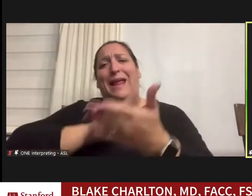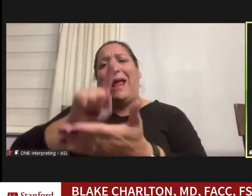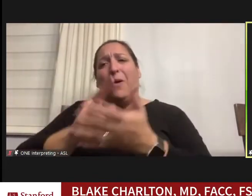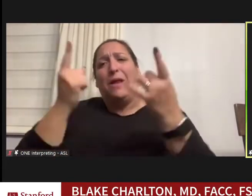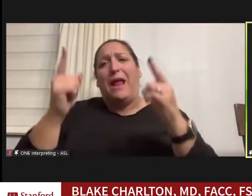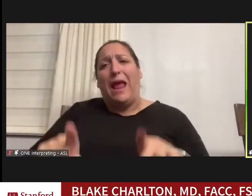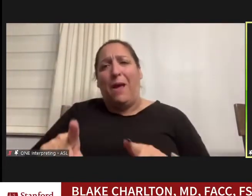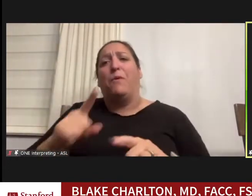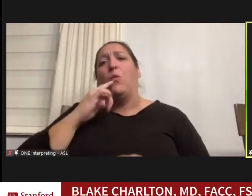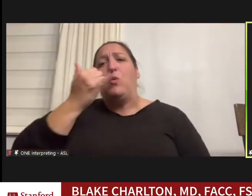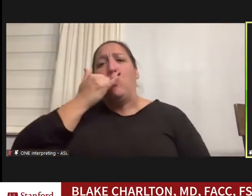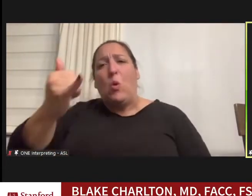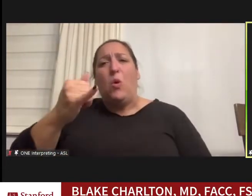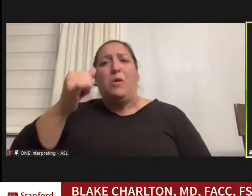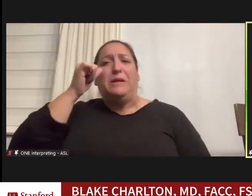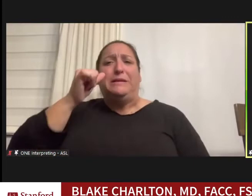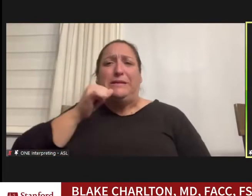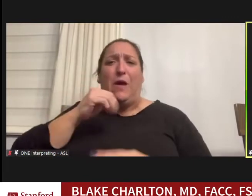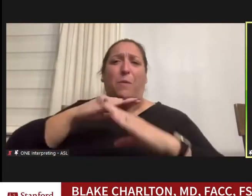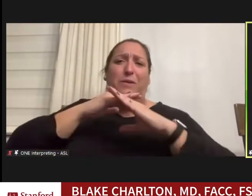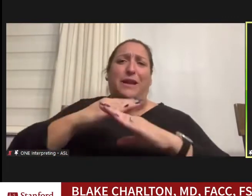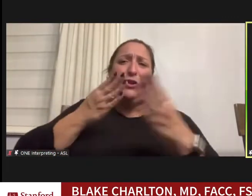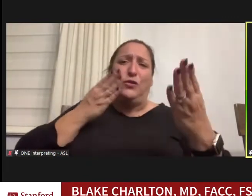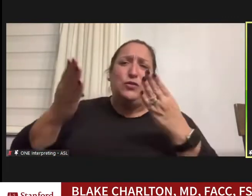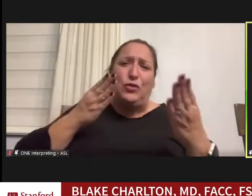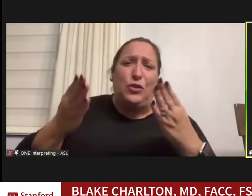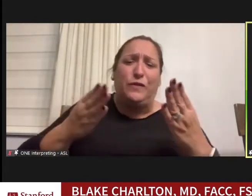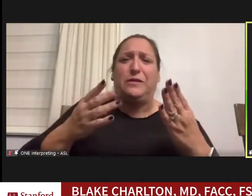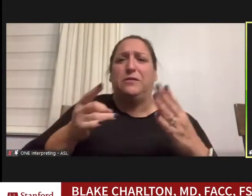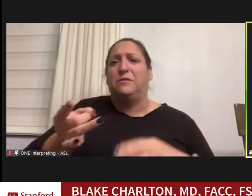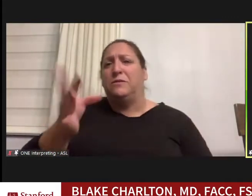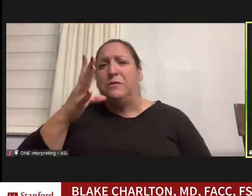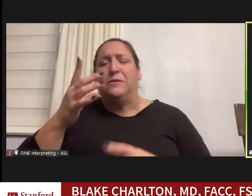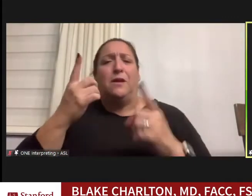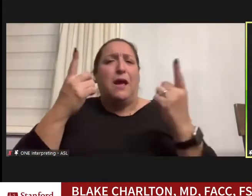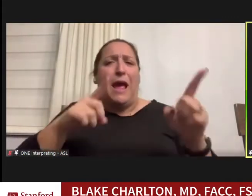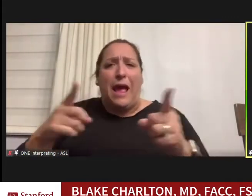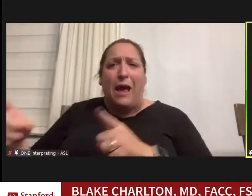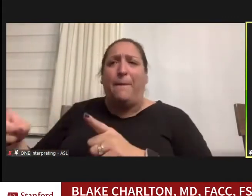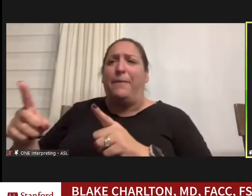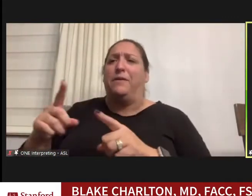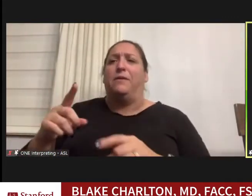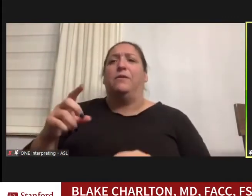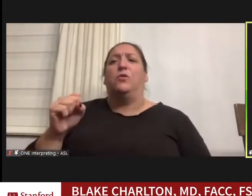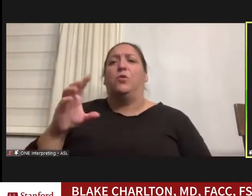Services always really difficult things, and that particular nurse and I were there very late and I